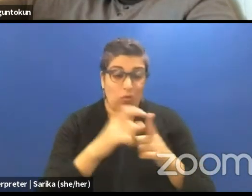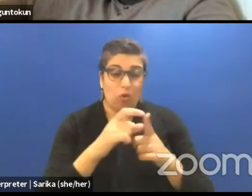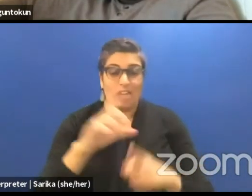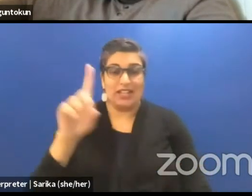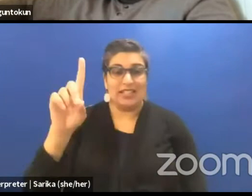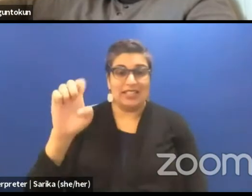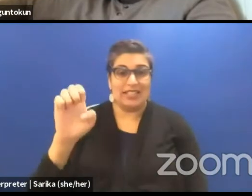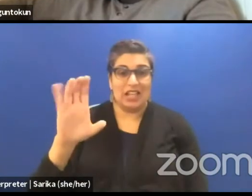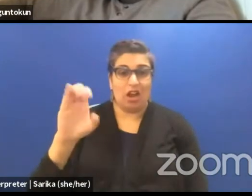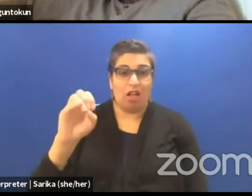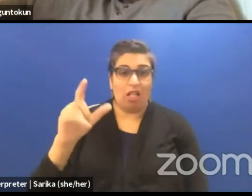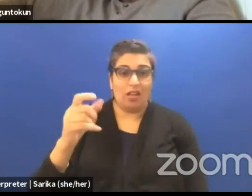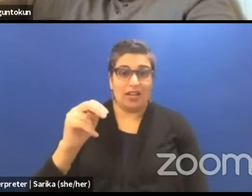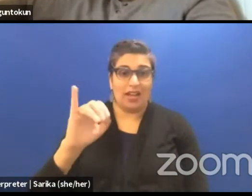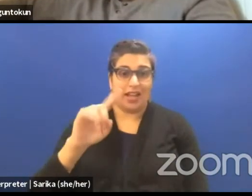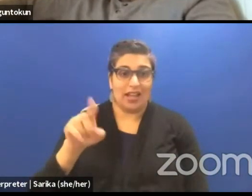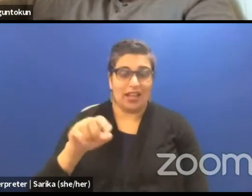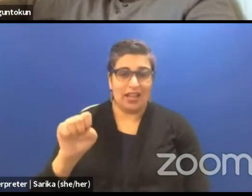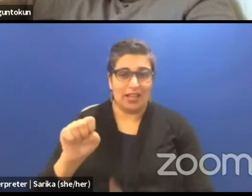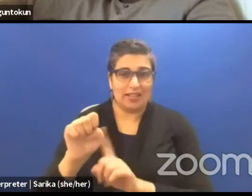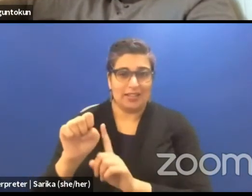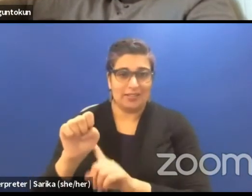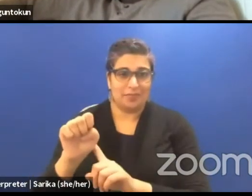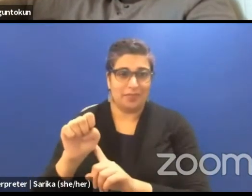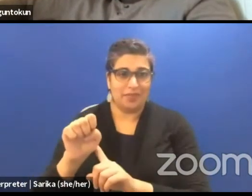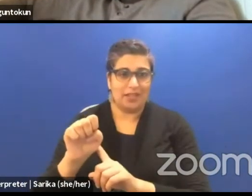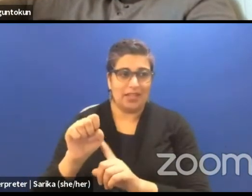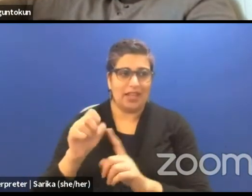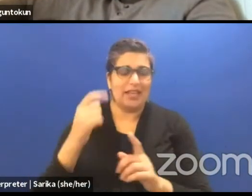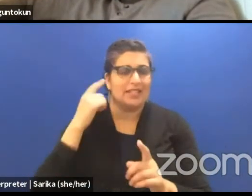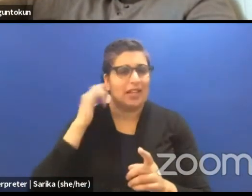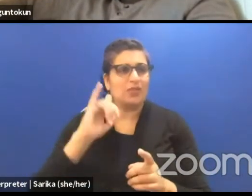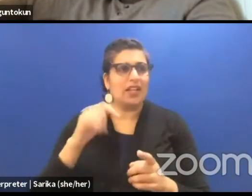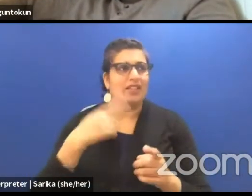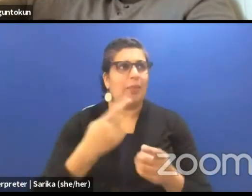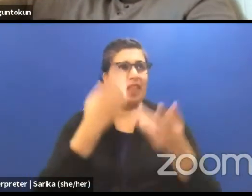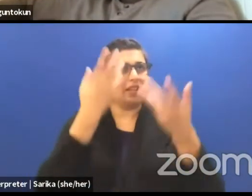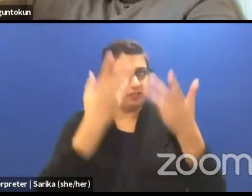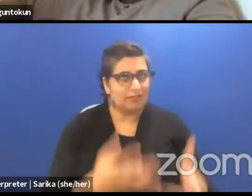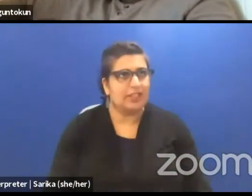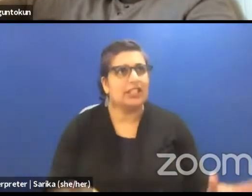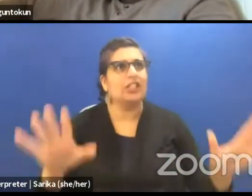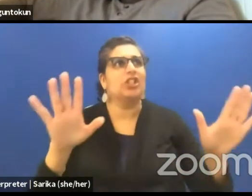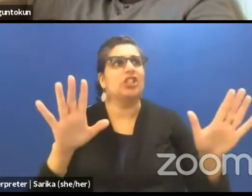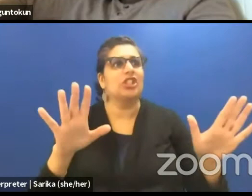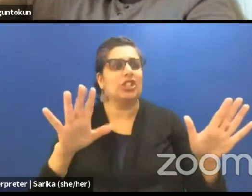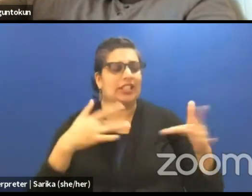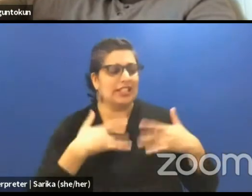because it sounds to me almost as if something is over and finished, an event that happened and it's long gone